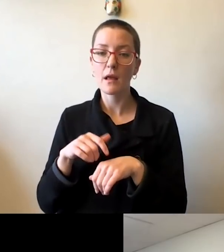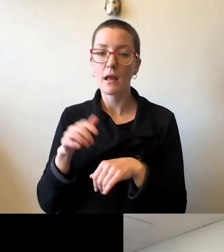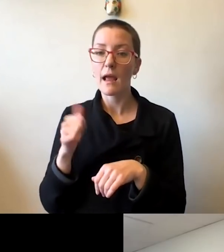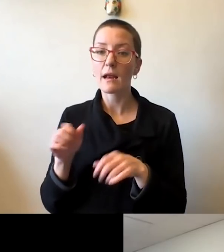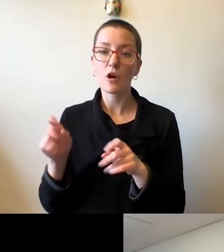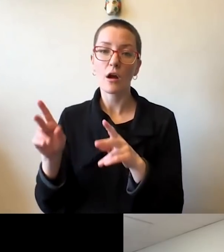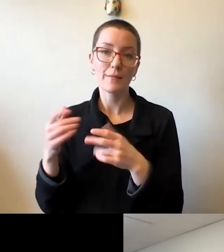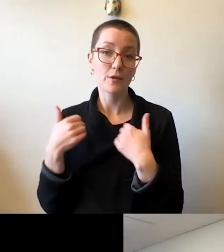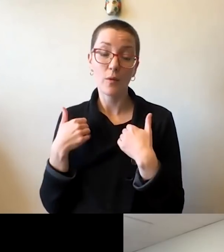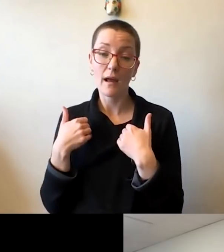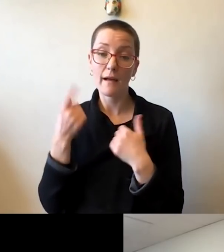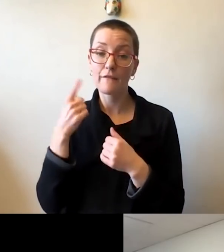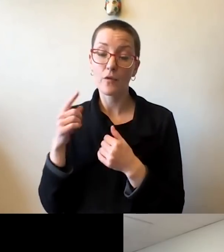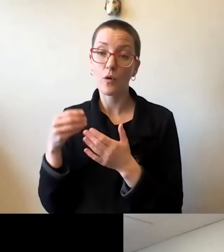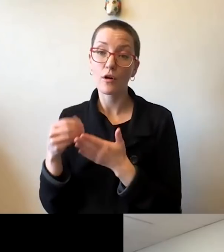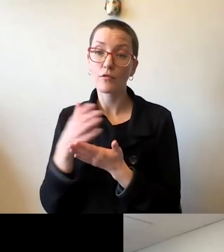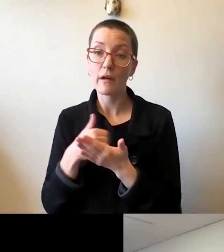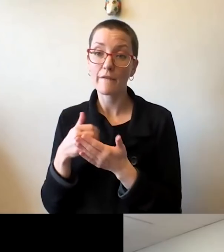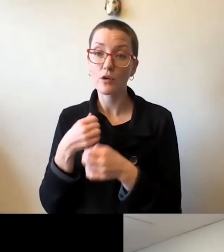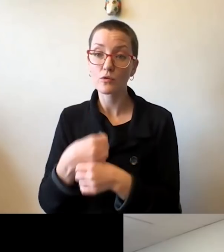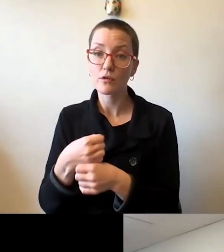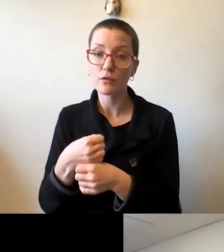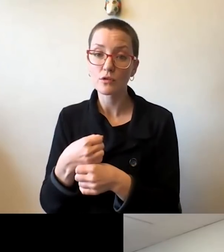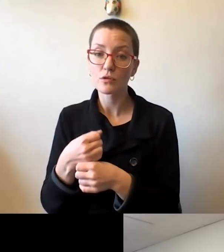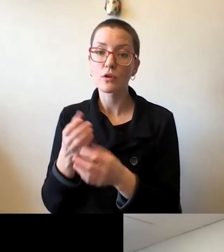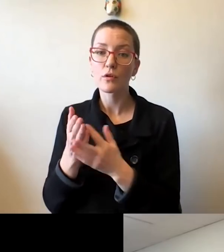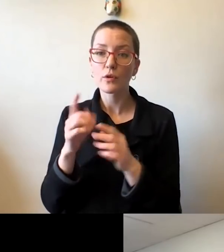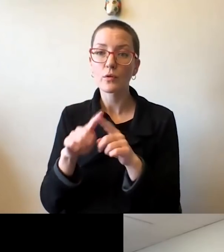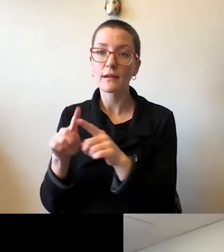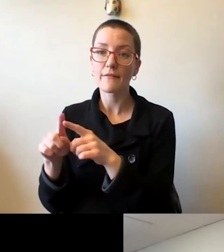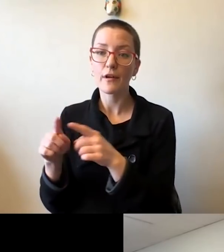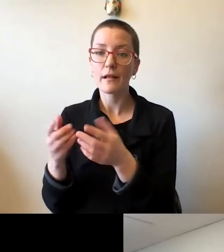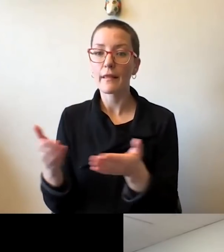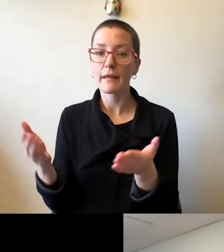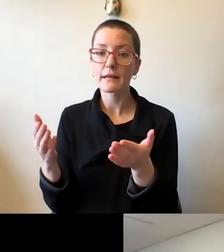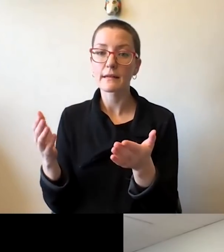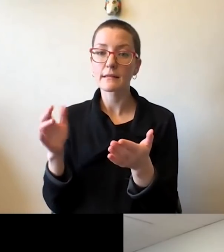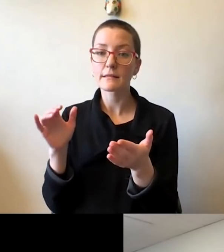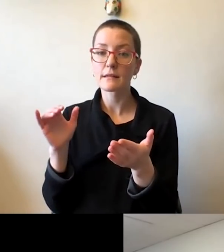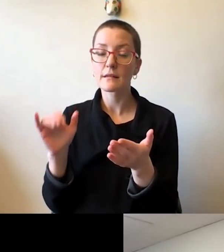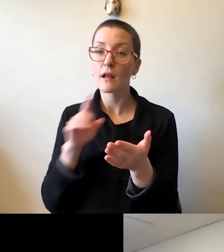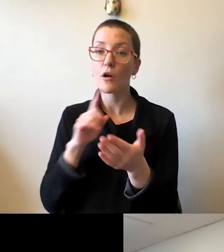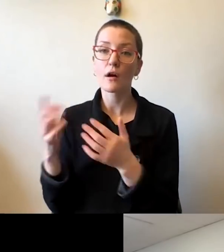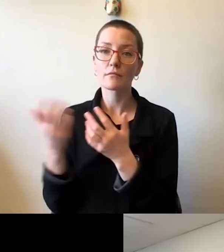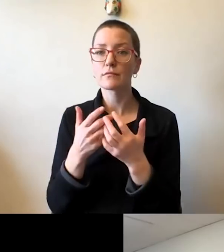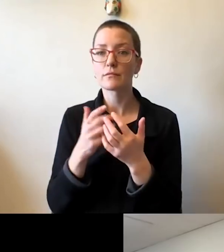for revenue generation, through the things that are key to our mission, teaching, research,